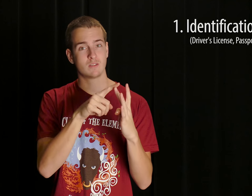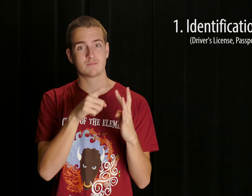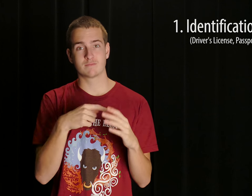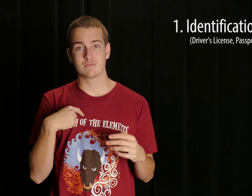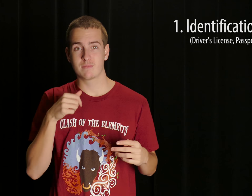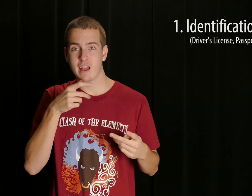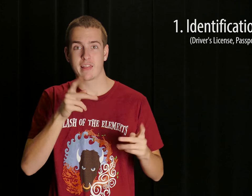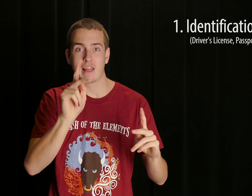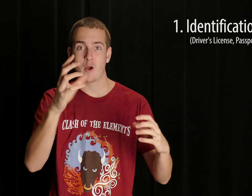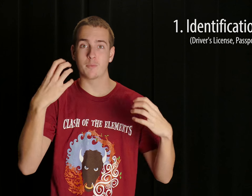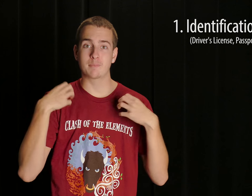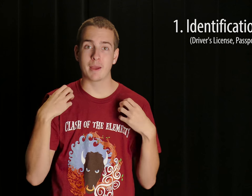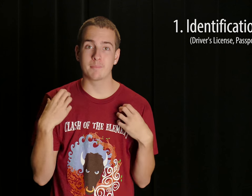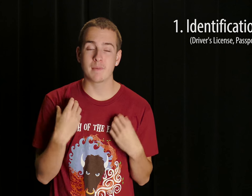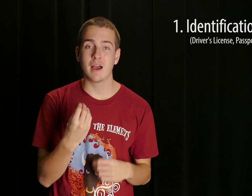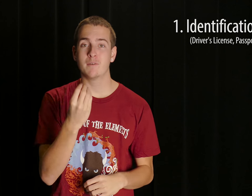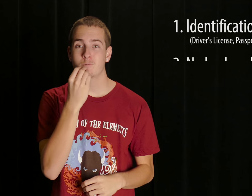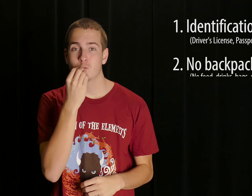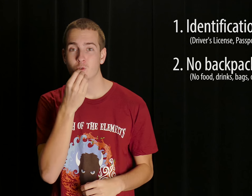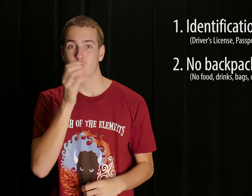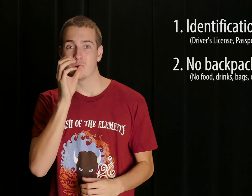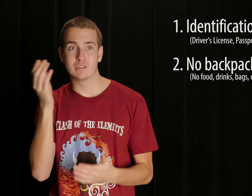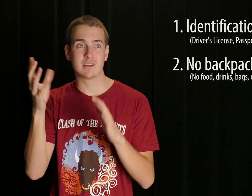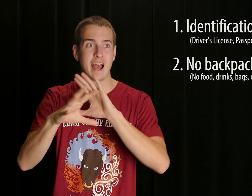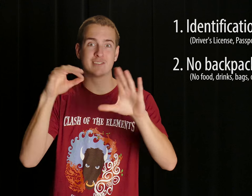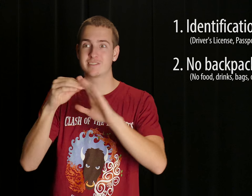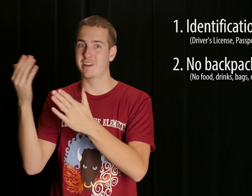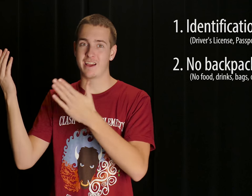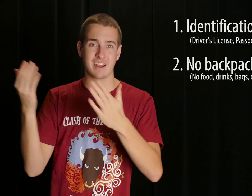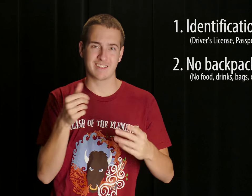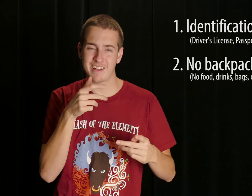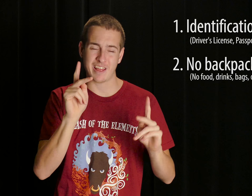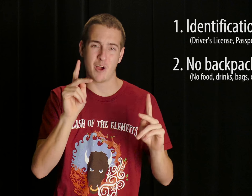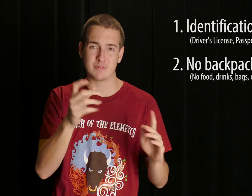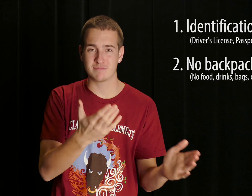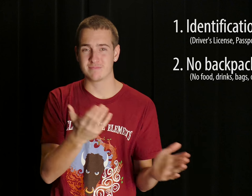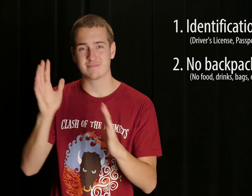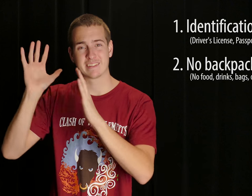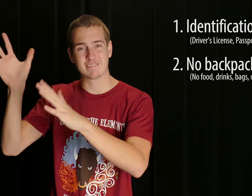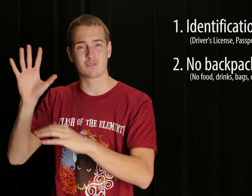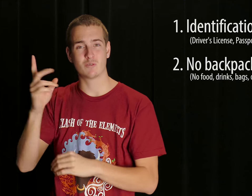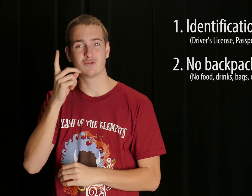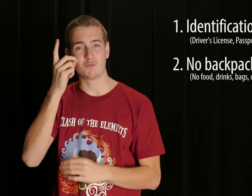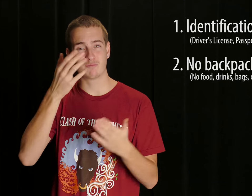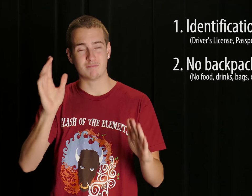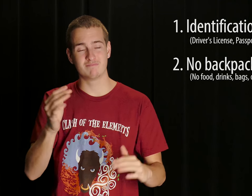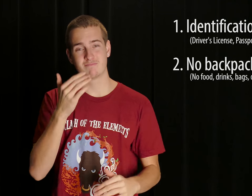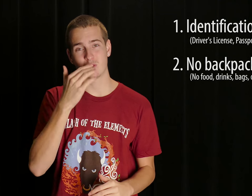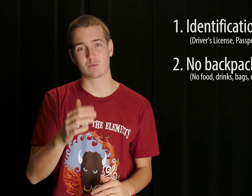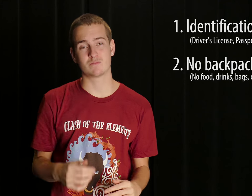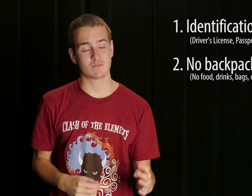Secondly, backpacks are not allowed especially food or drinks from outside. Please make sure to leave them at your room or someone's.